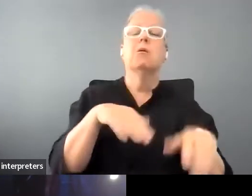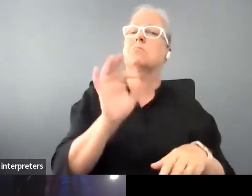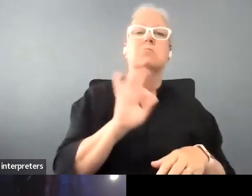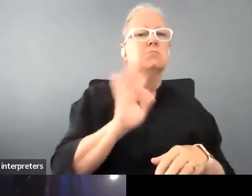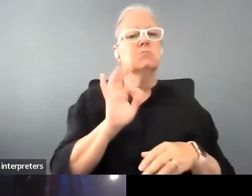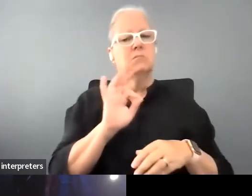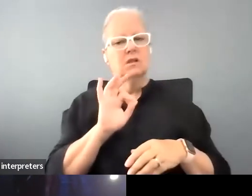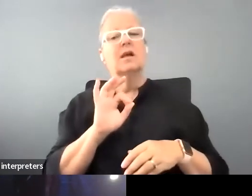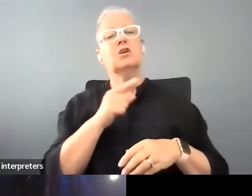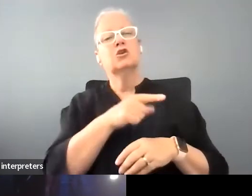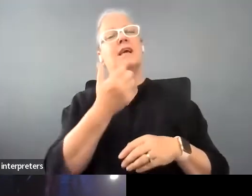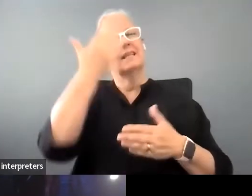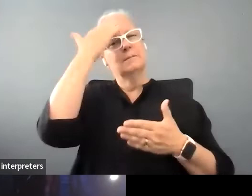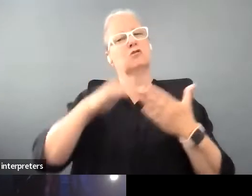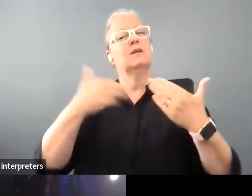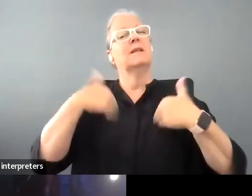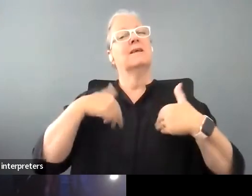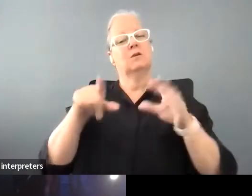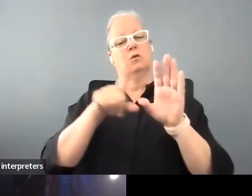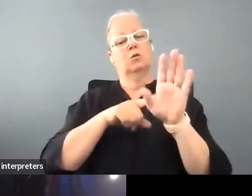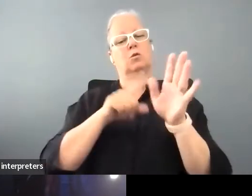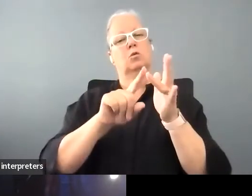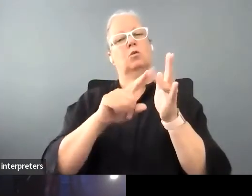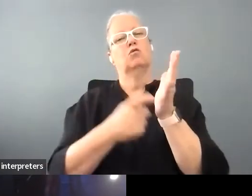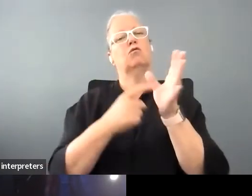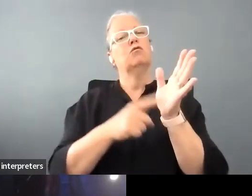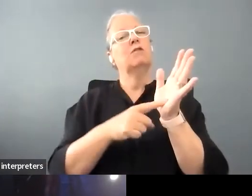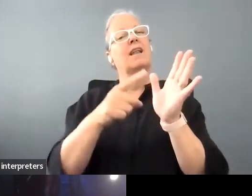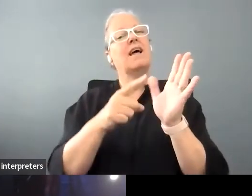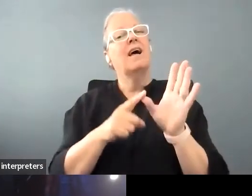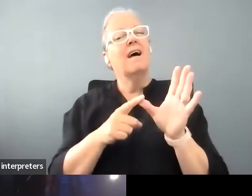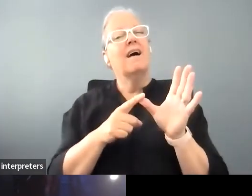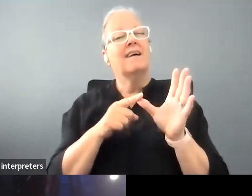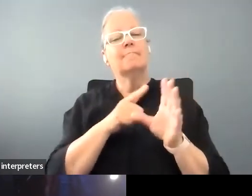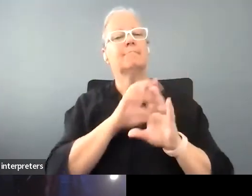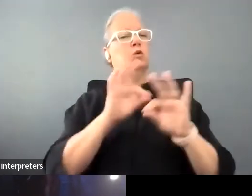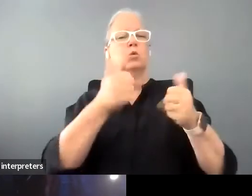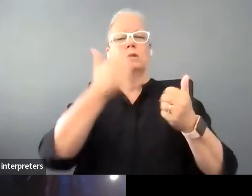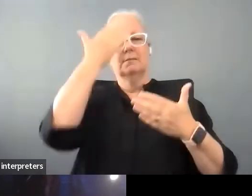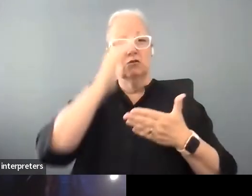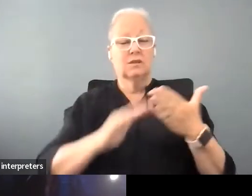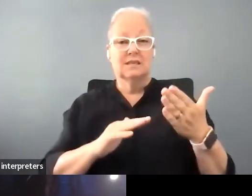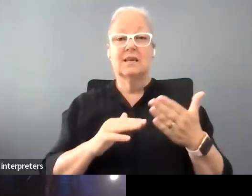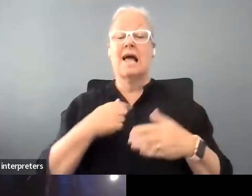while and I think it had been miserable and maybe, I really can't speak for her really but